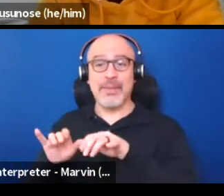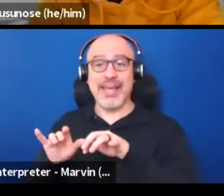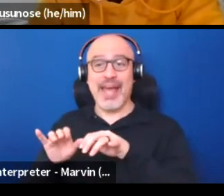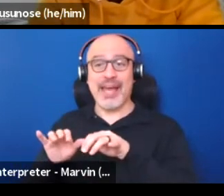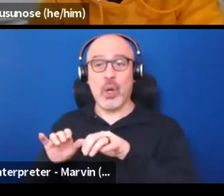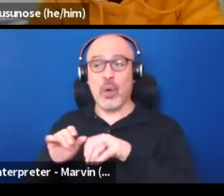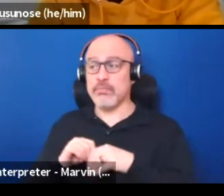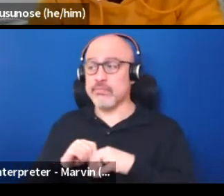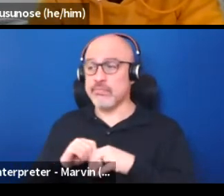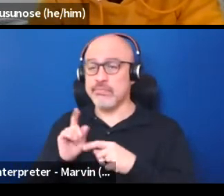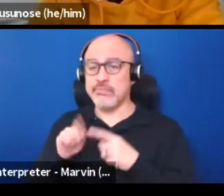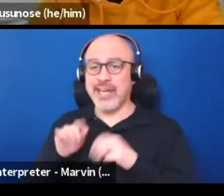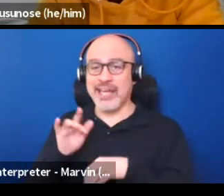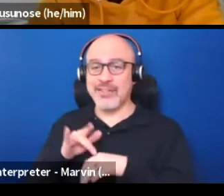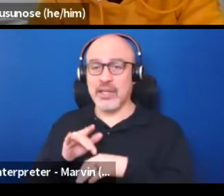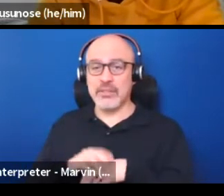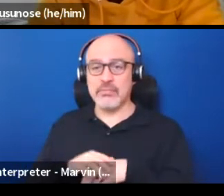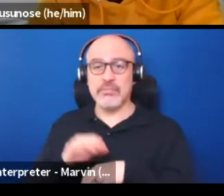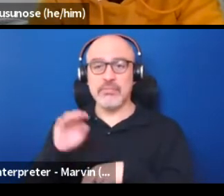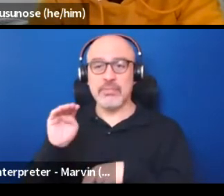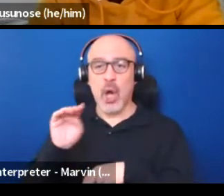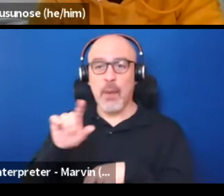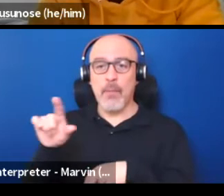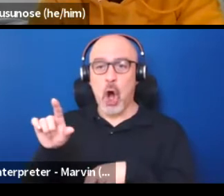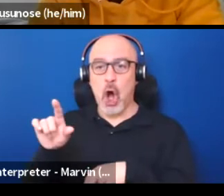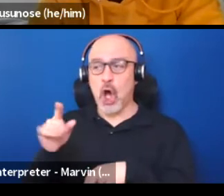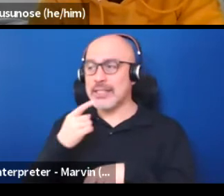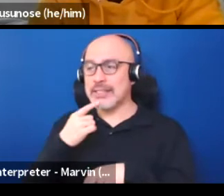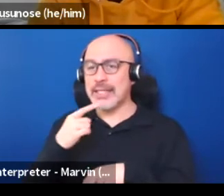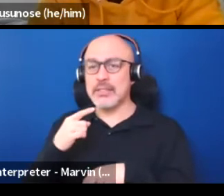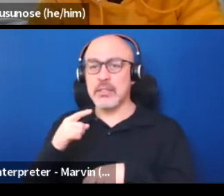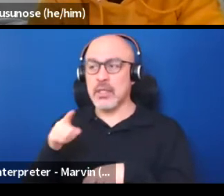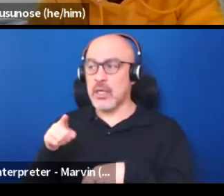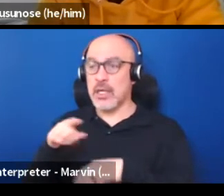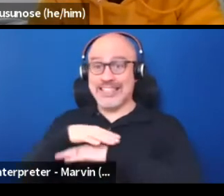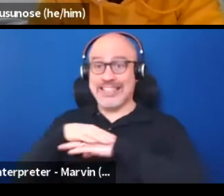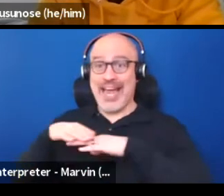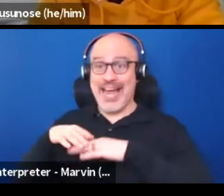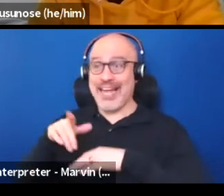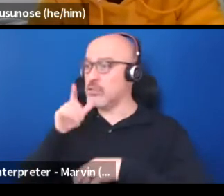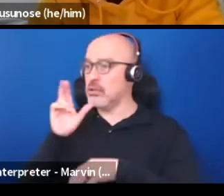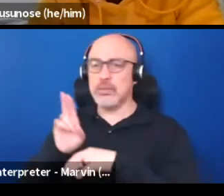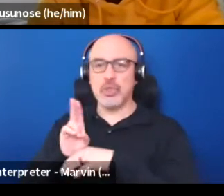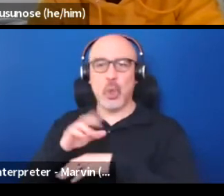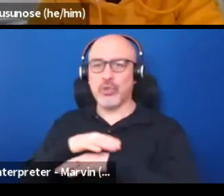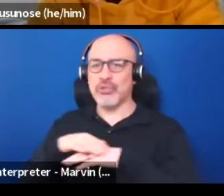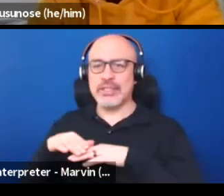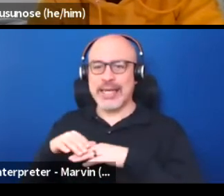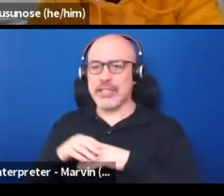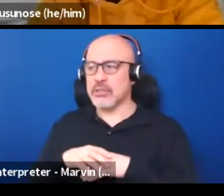And you go to a mall and there's a stage and they say do not use the stage. And you're like, and they'll say Oh, it's insurance,